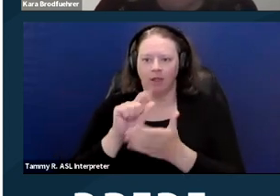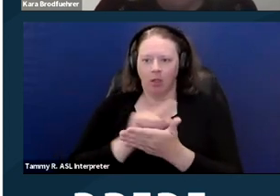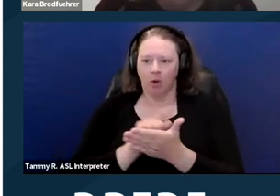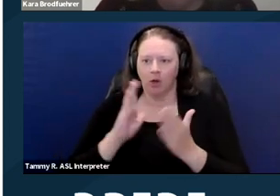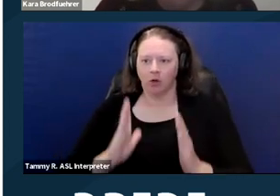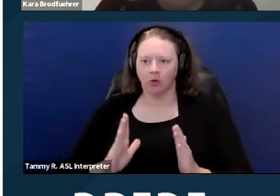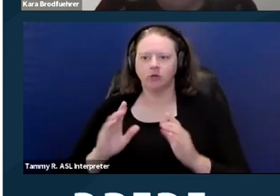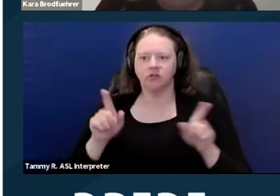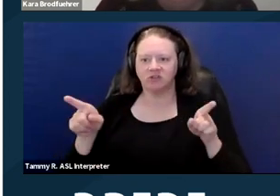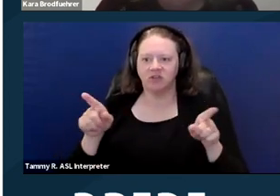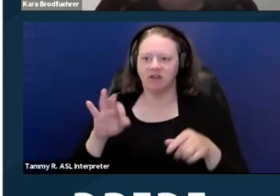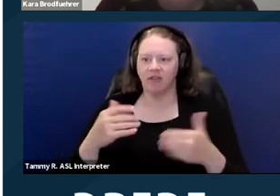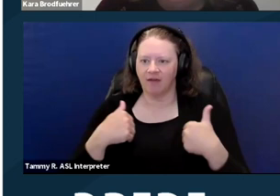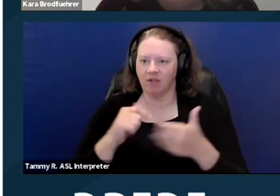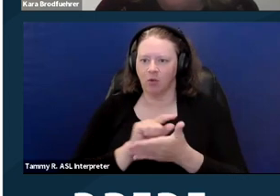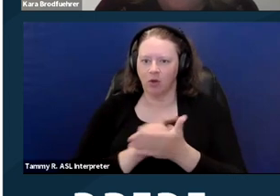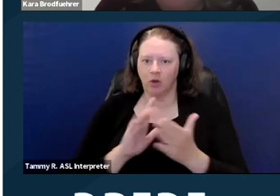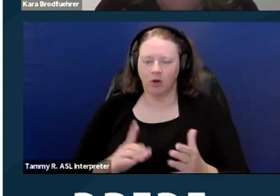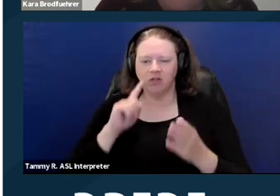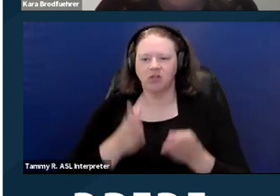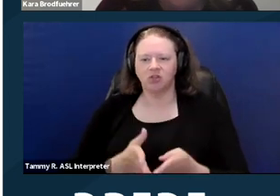And it's just, again just general stuff on mediations,